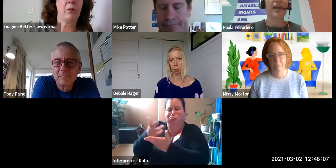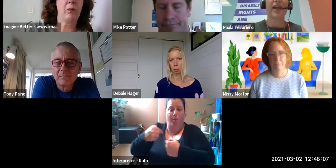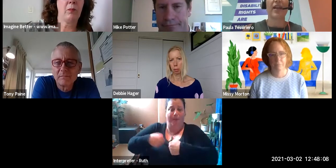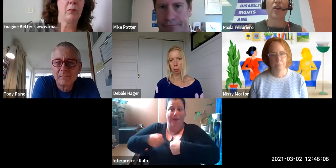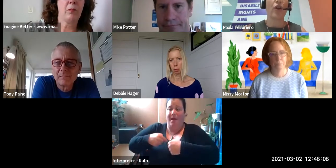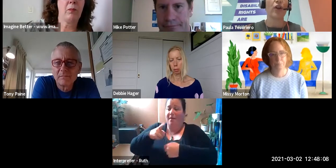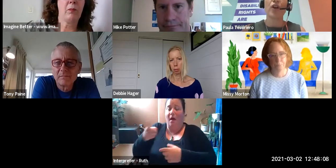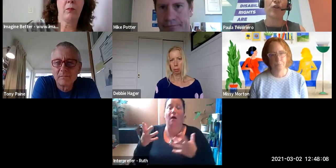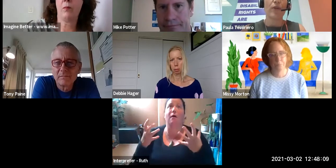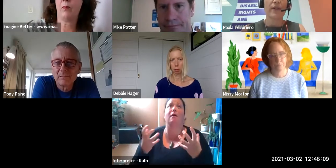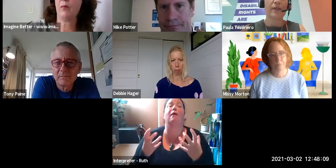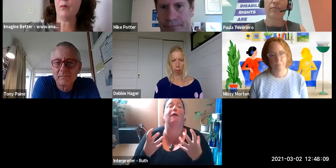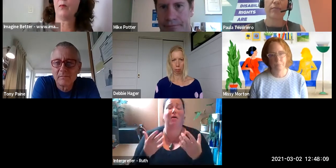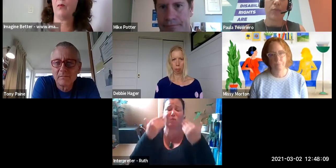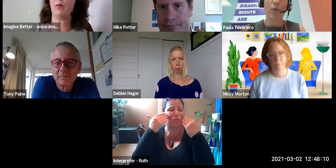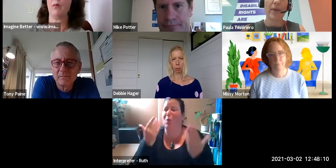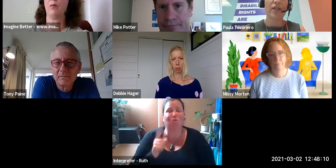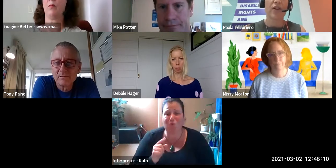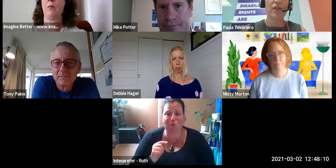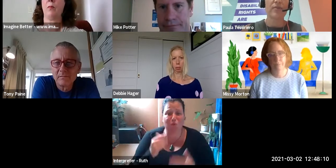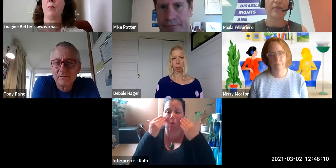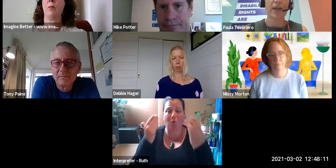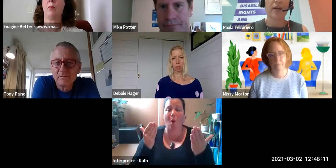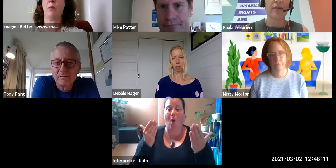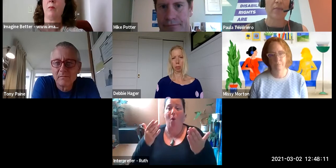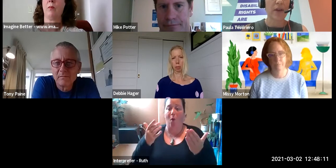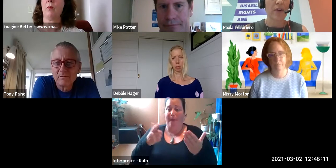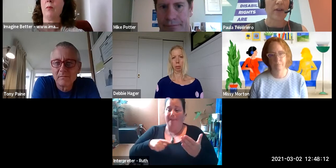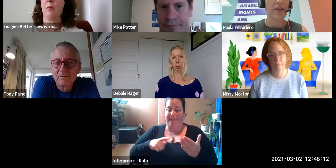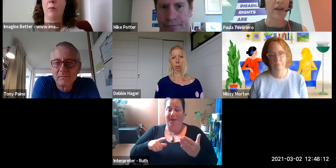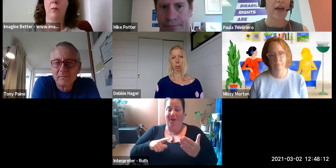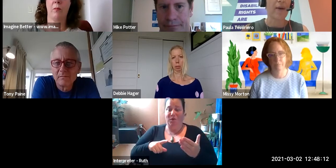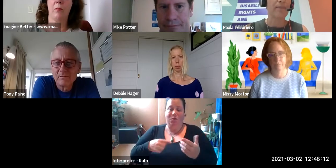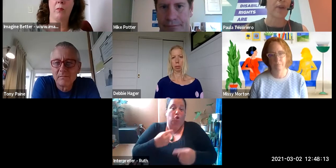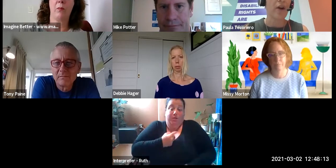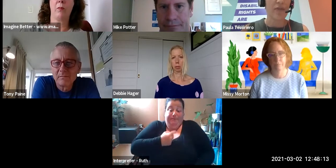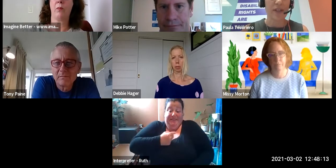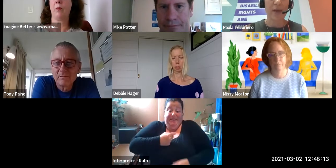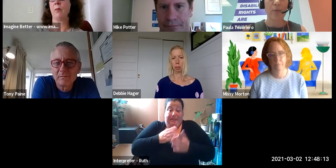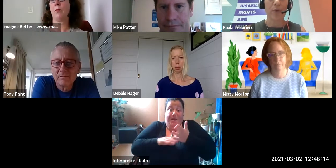they - you know this more than me Tony - in terms of being a parent of a disabled person